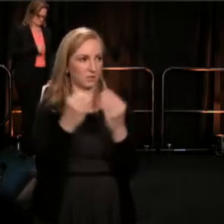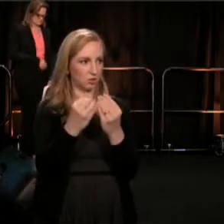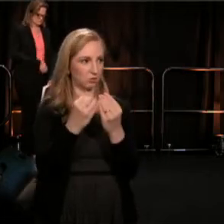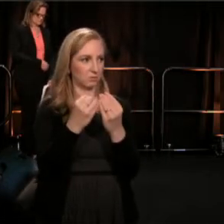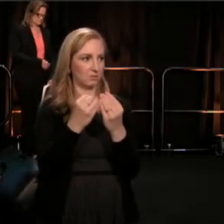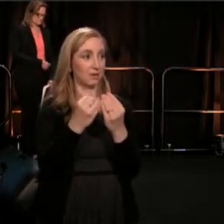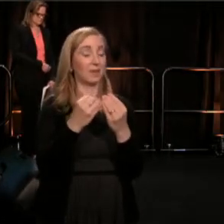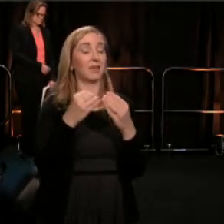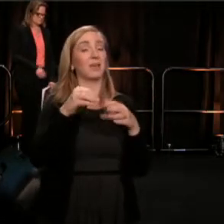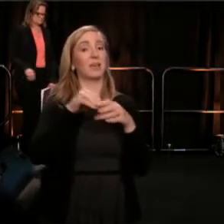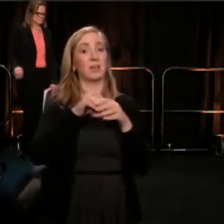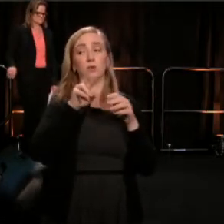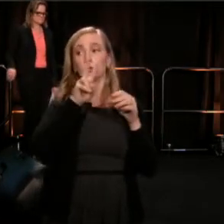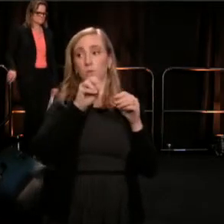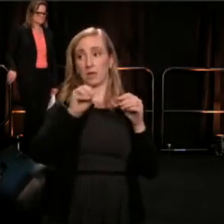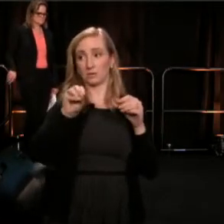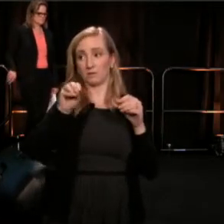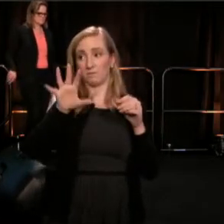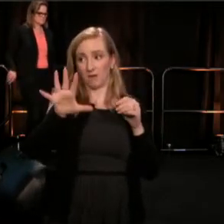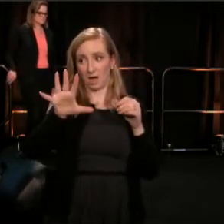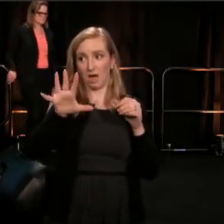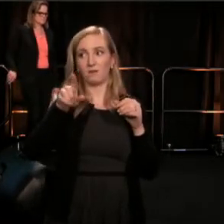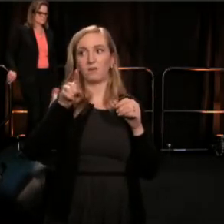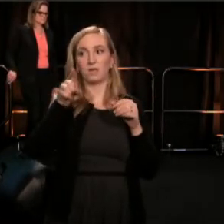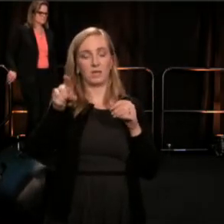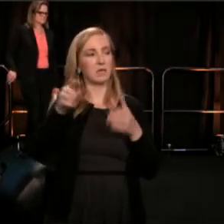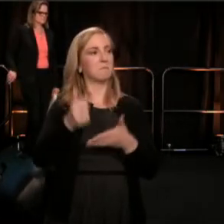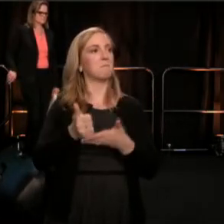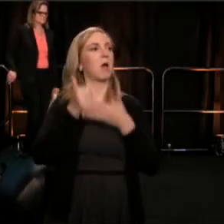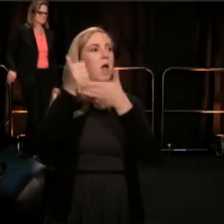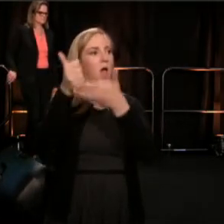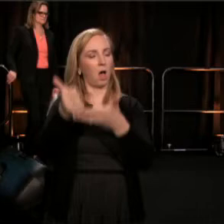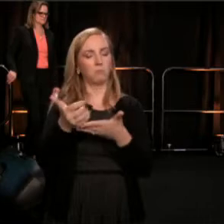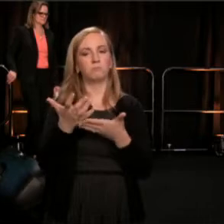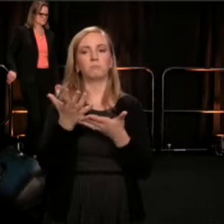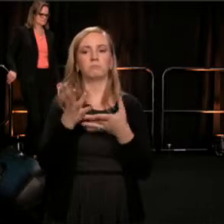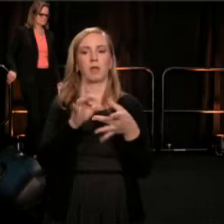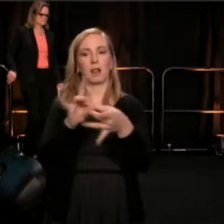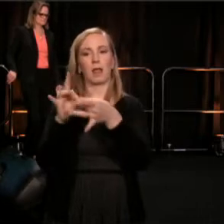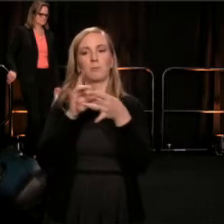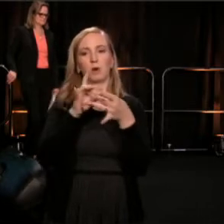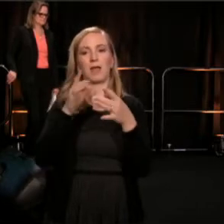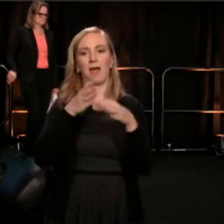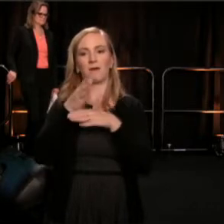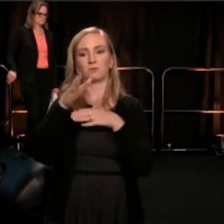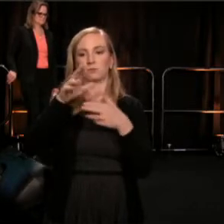the Katrina Project, an ensemble of Golf Coast artists, who devised a touring work,